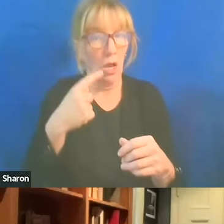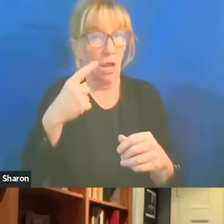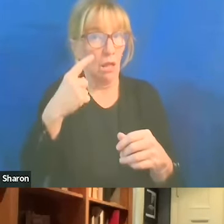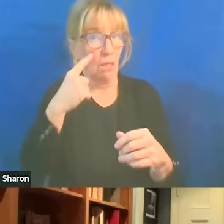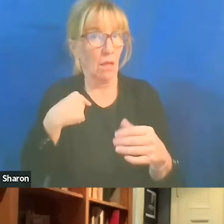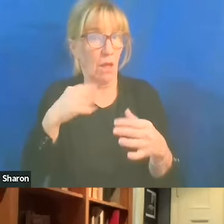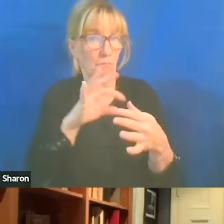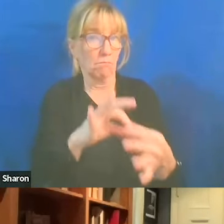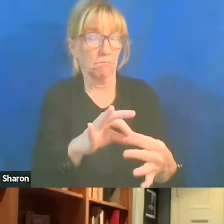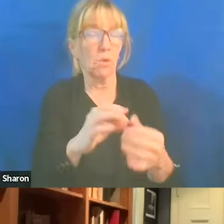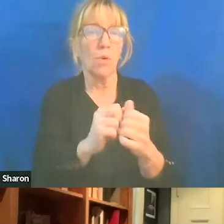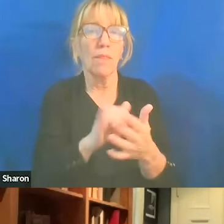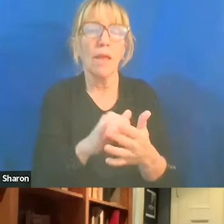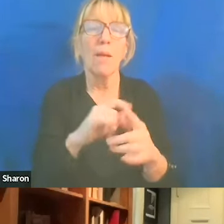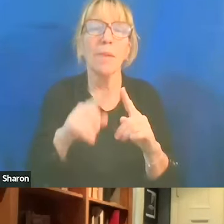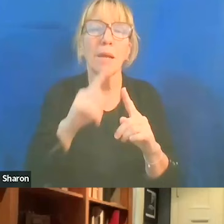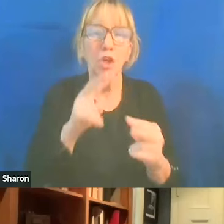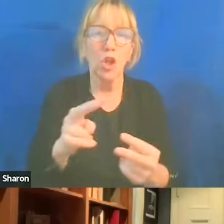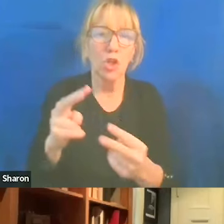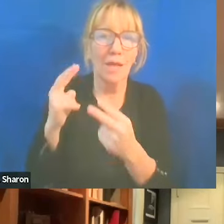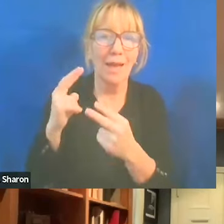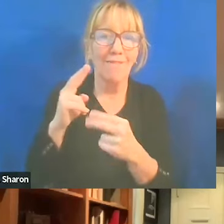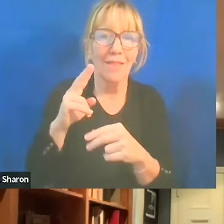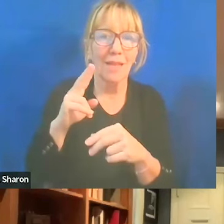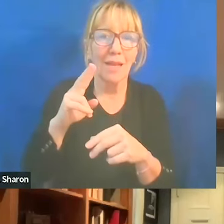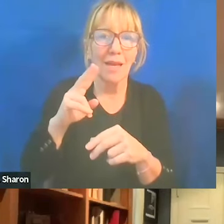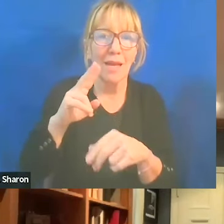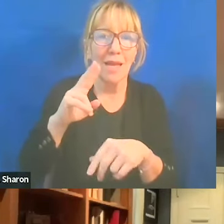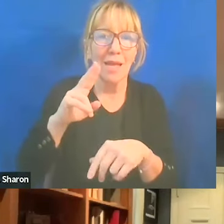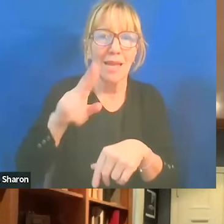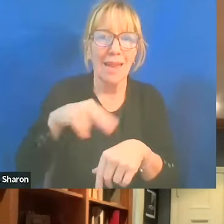If you look back at the National Lawyer's Guild Resolution of 1948...